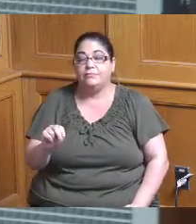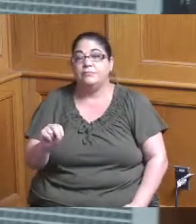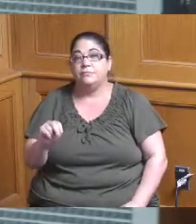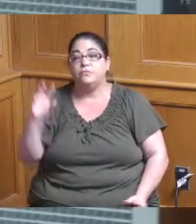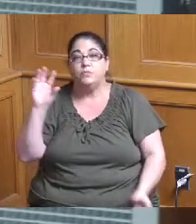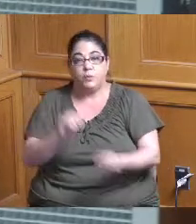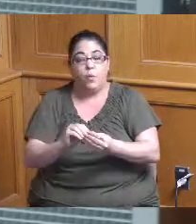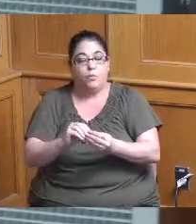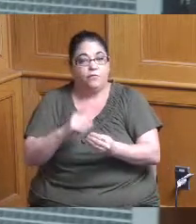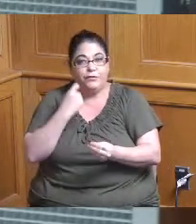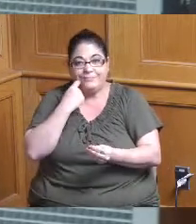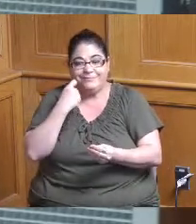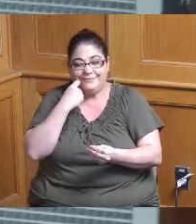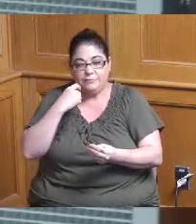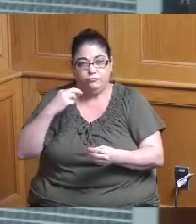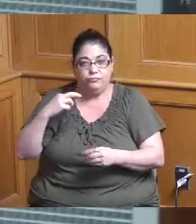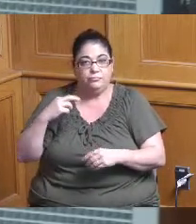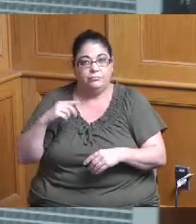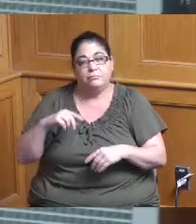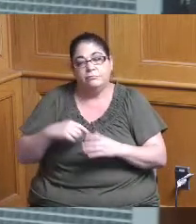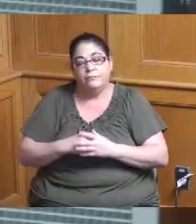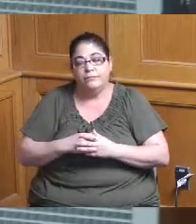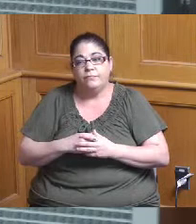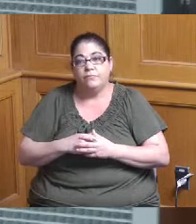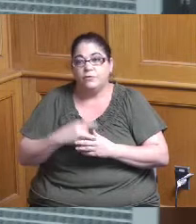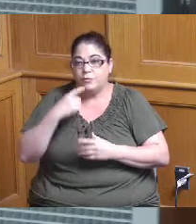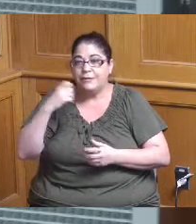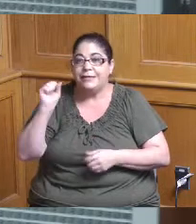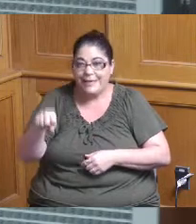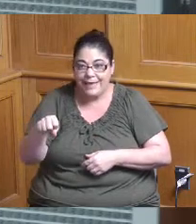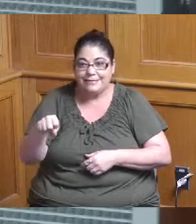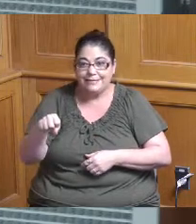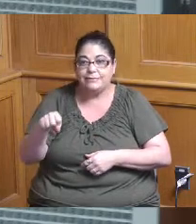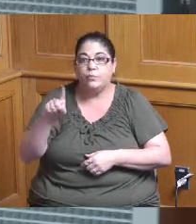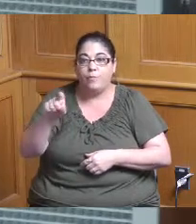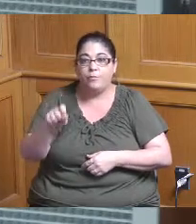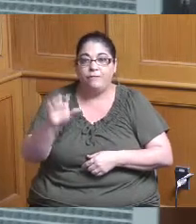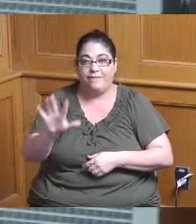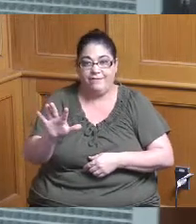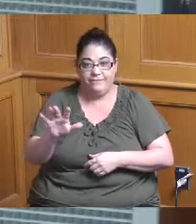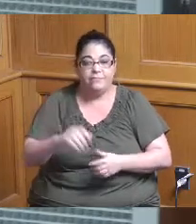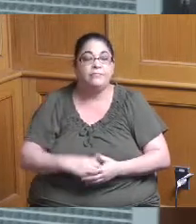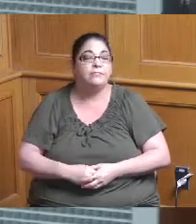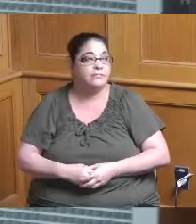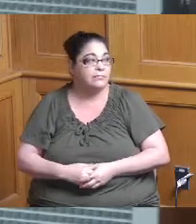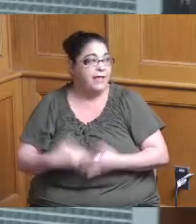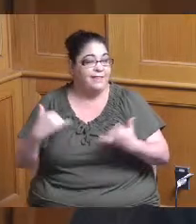so a roundabout answer to say in the end yes it was 1.5 1.5 and then in this budget it was three